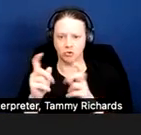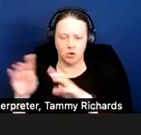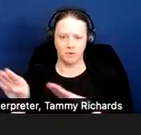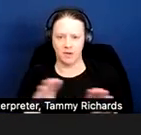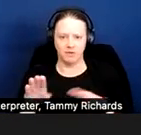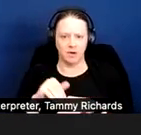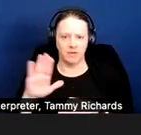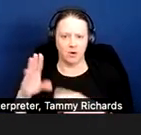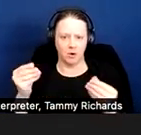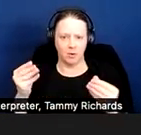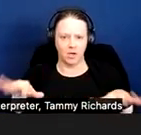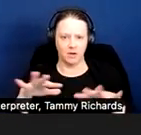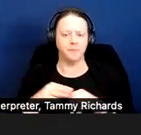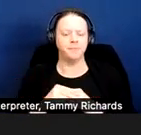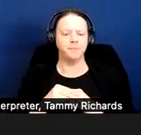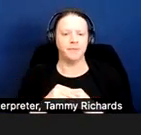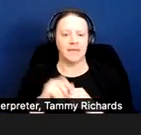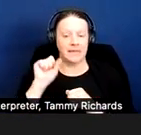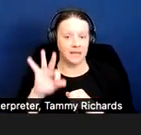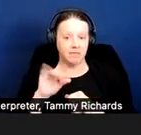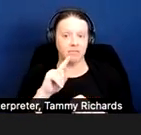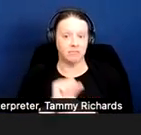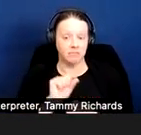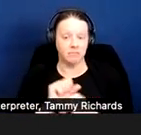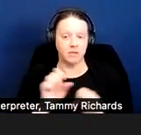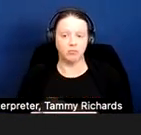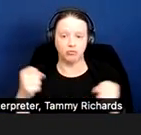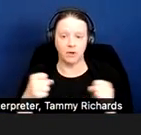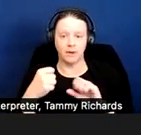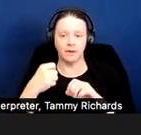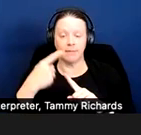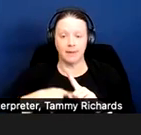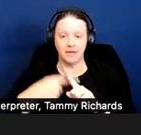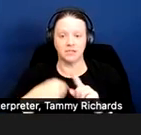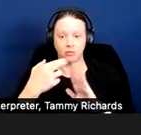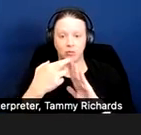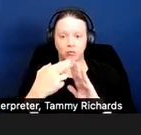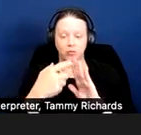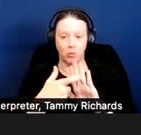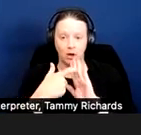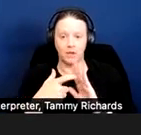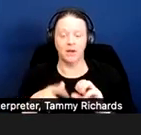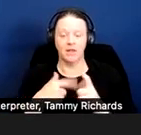In the event there is a breach of a lease term, you want to initiate an accommodation